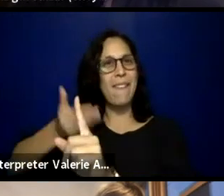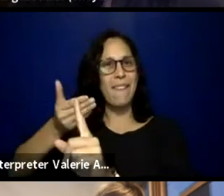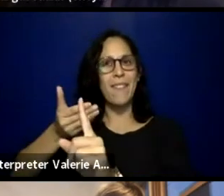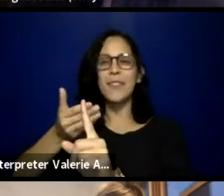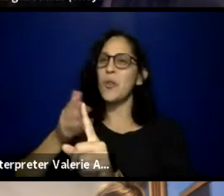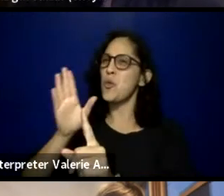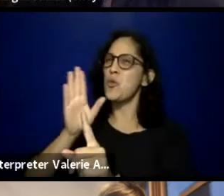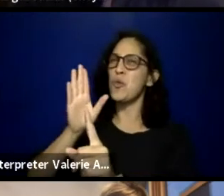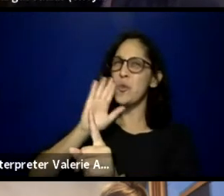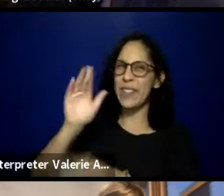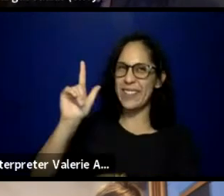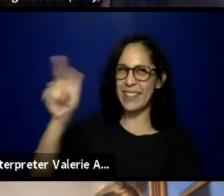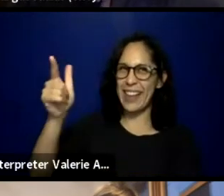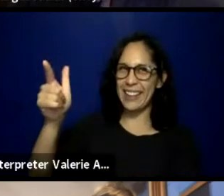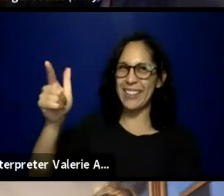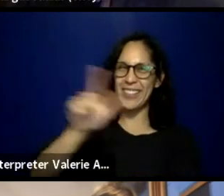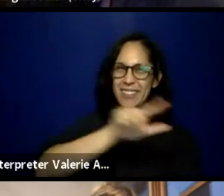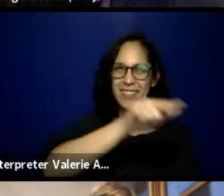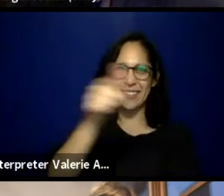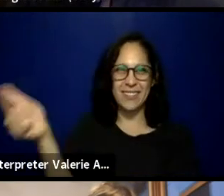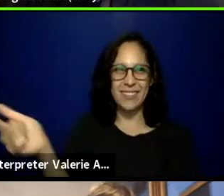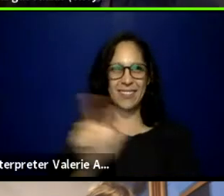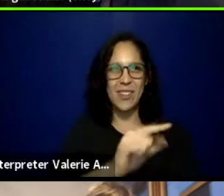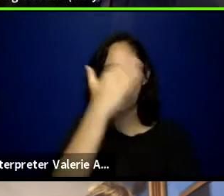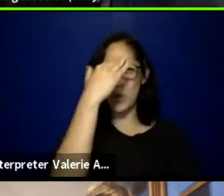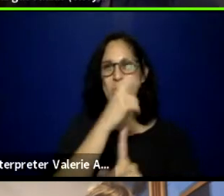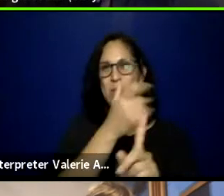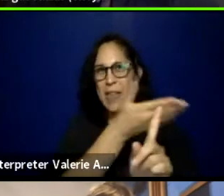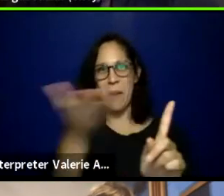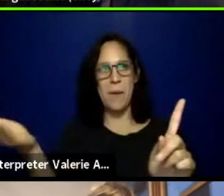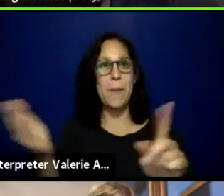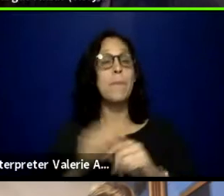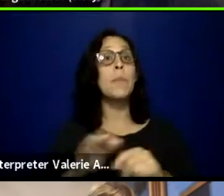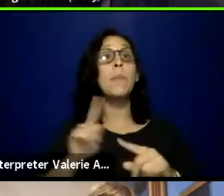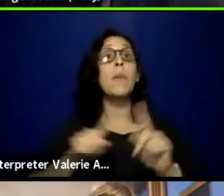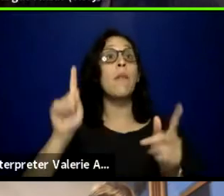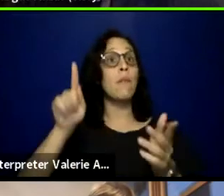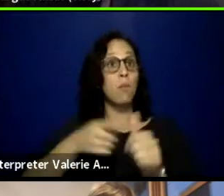But first, I would like to acknowledge the land that we're on,